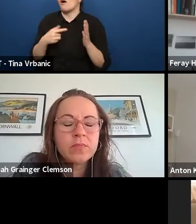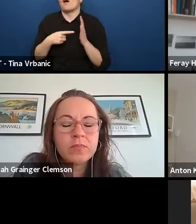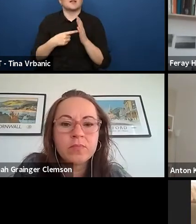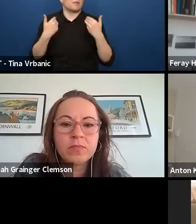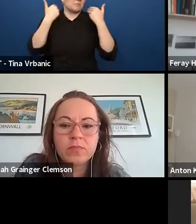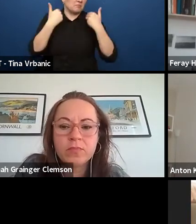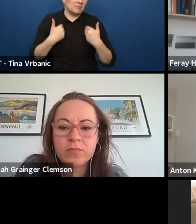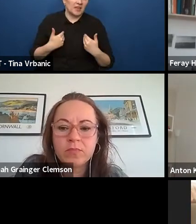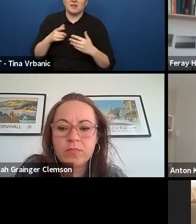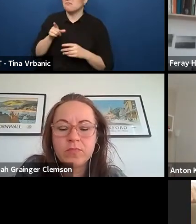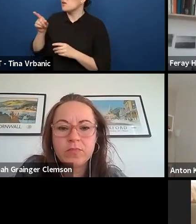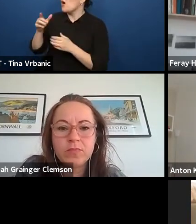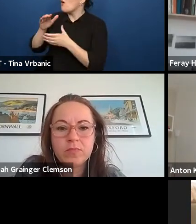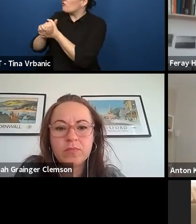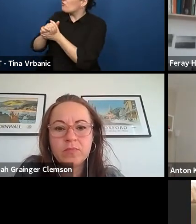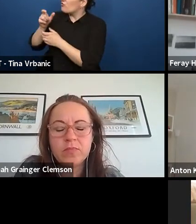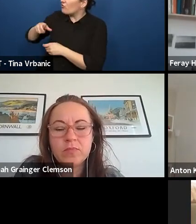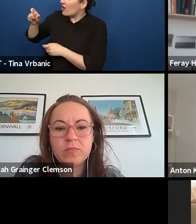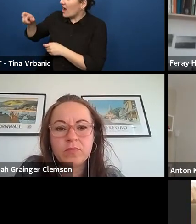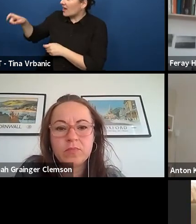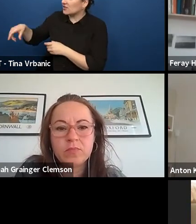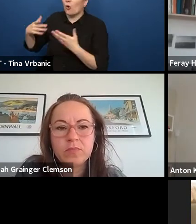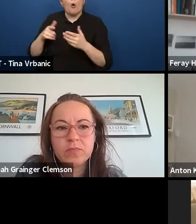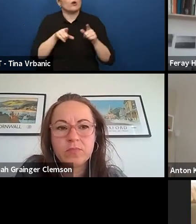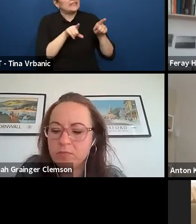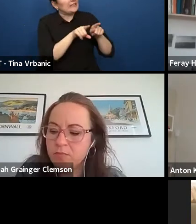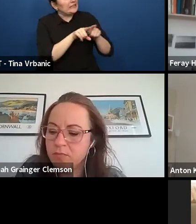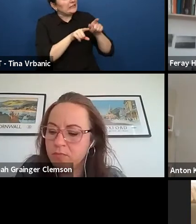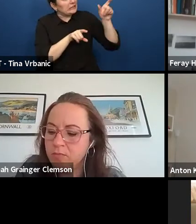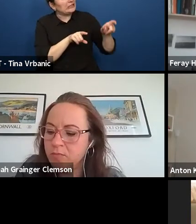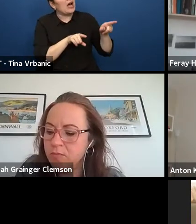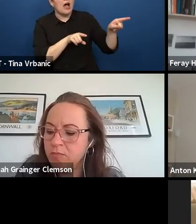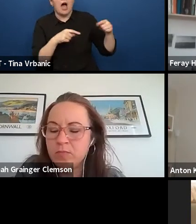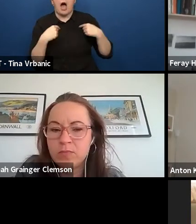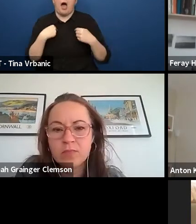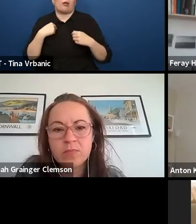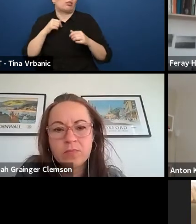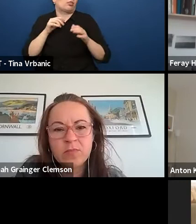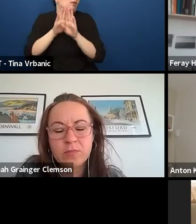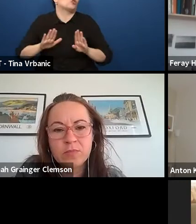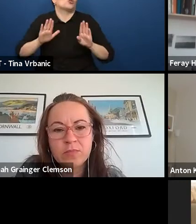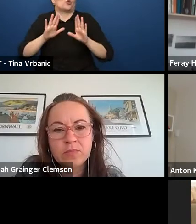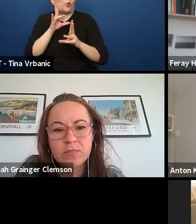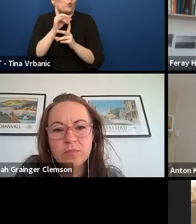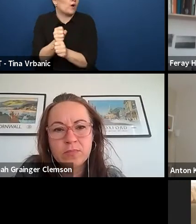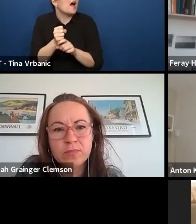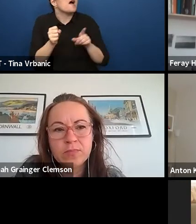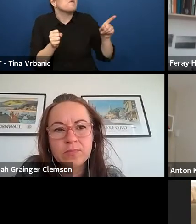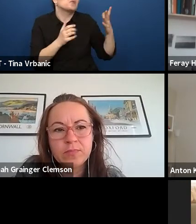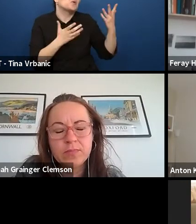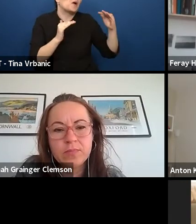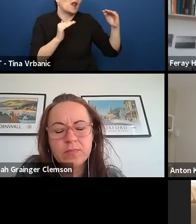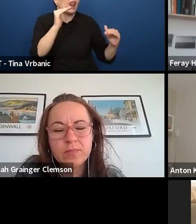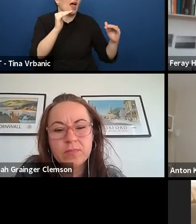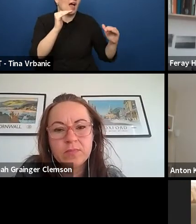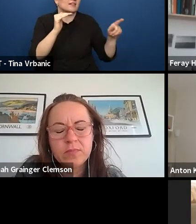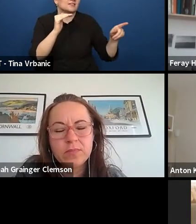who's not that deep into a theatre as I am, into a space where we discuss a certain play,